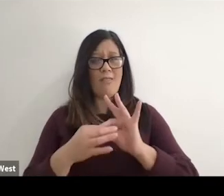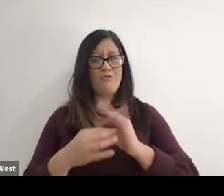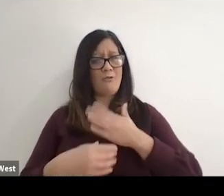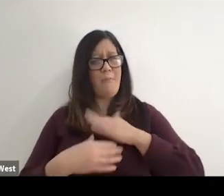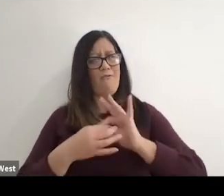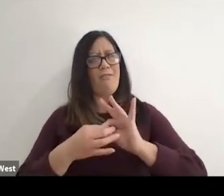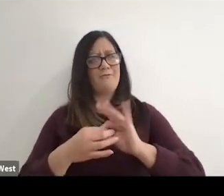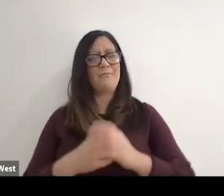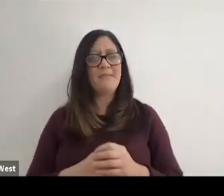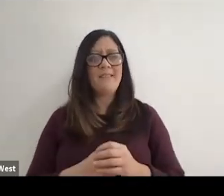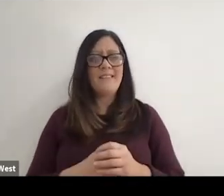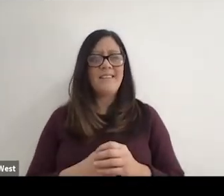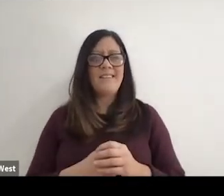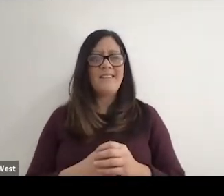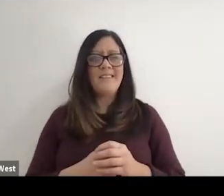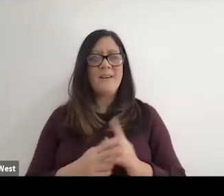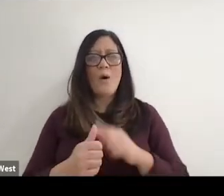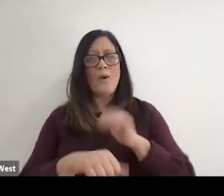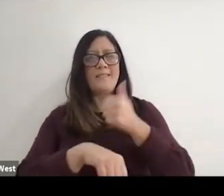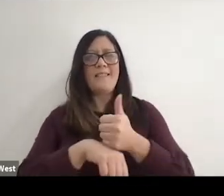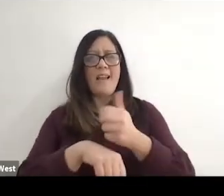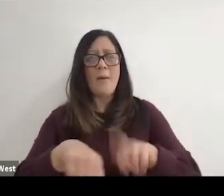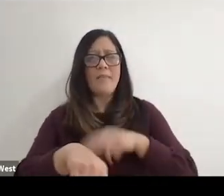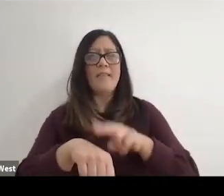we first started the National Foundation for wheelchair tennis,